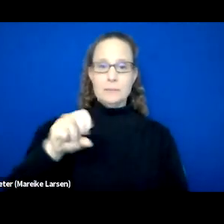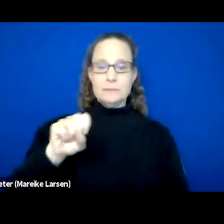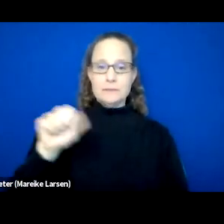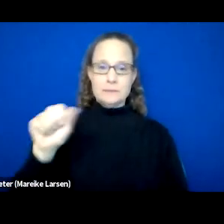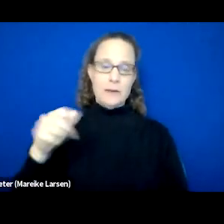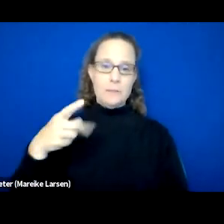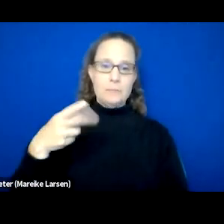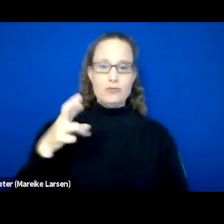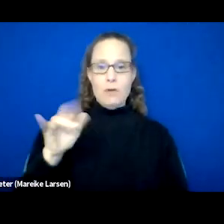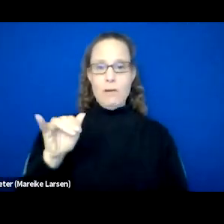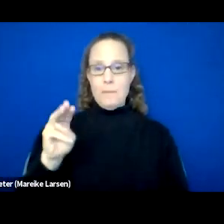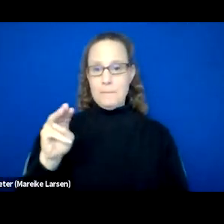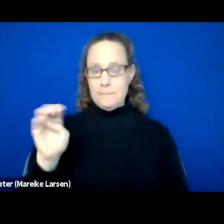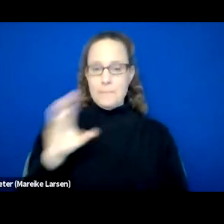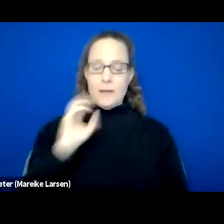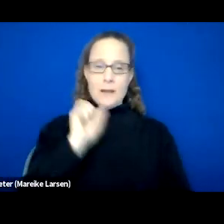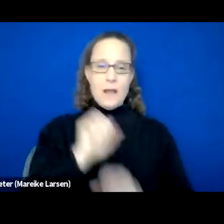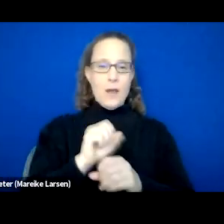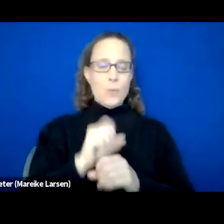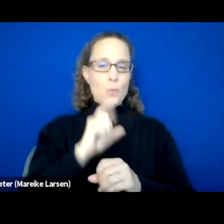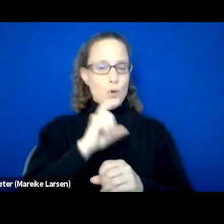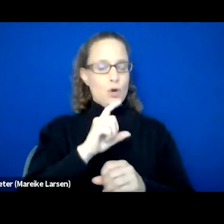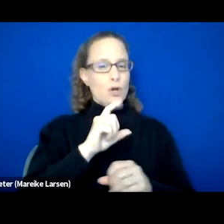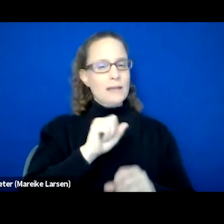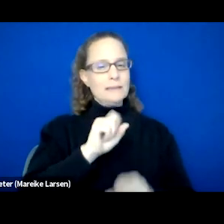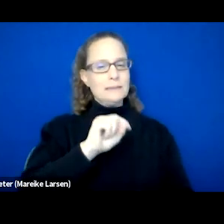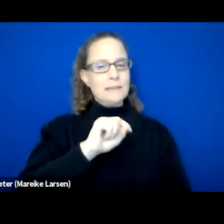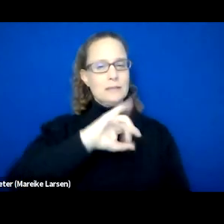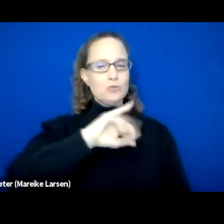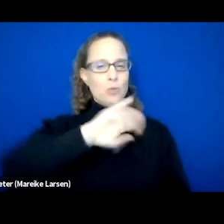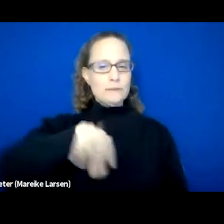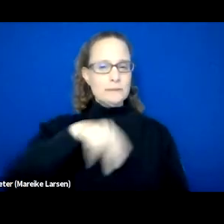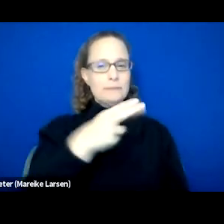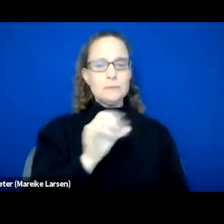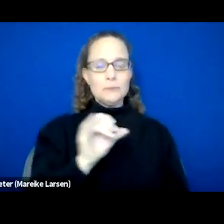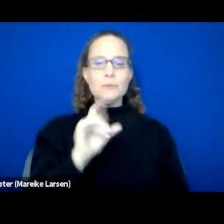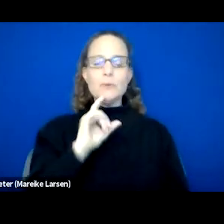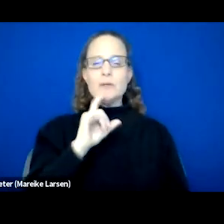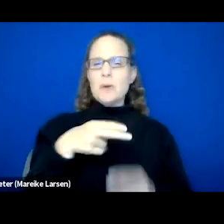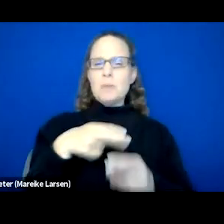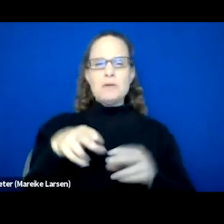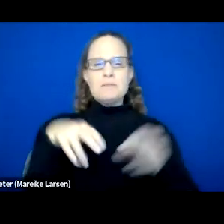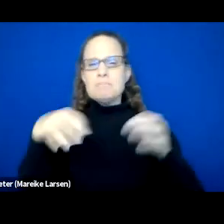And I also work in a company of St. Joseph's Center. If I can just give you guys a brief background of how I actually started,